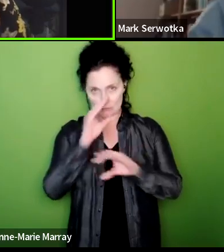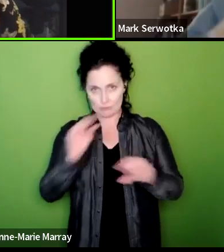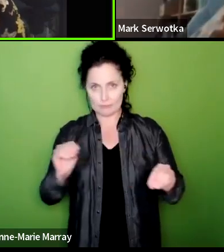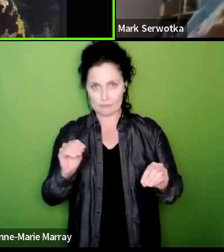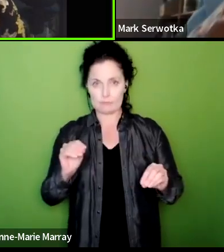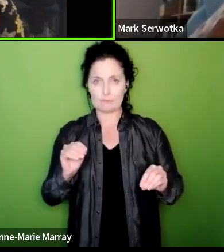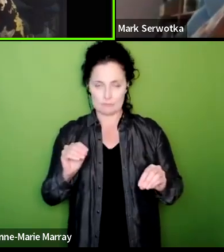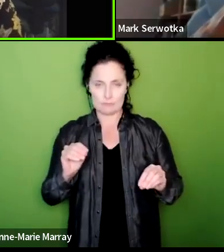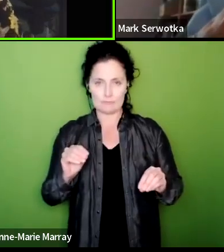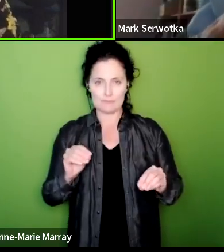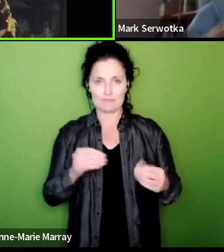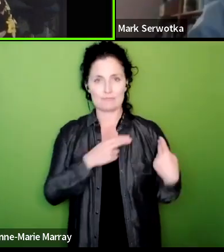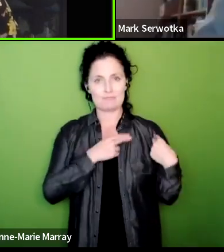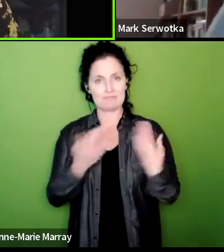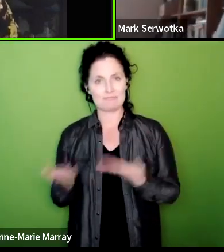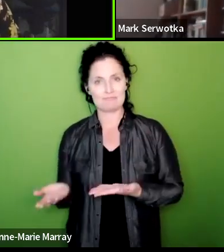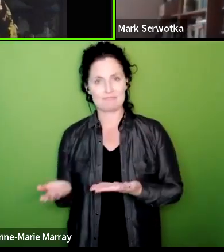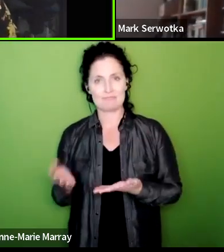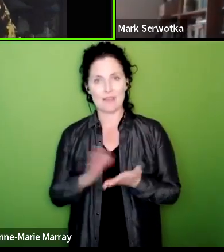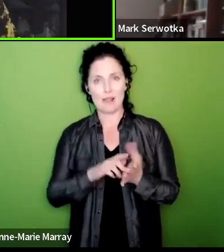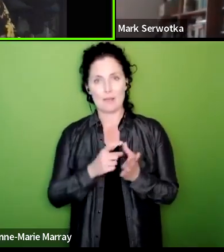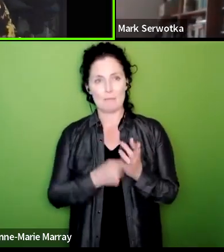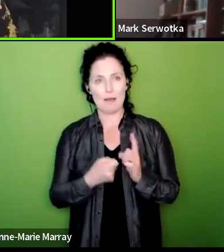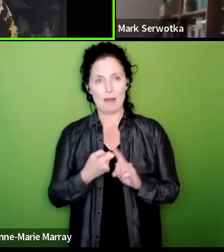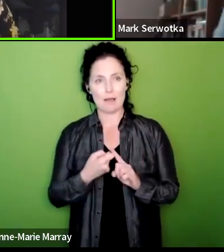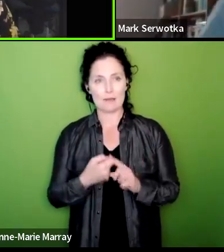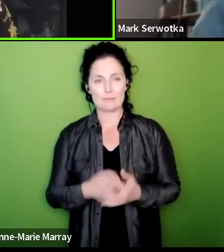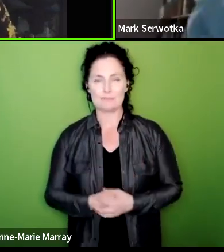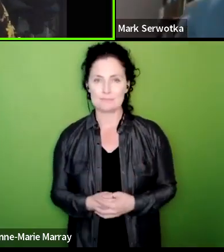so I'm going to hand back to Mark now in terms of anything that you want to say Mark in summing up